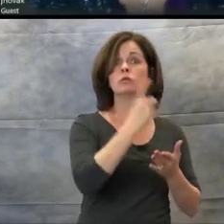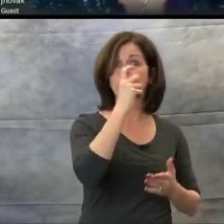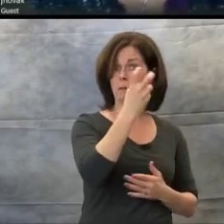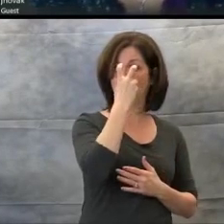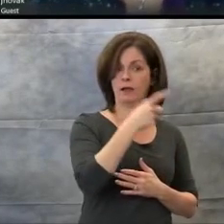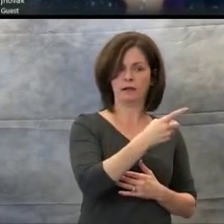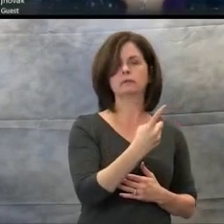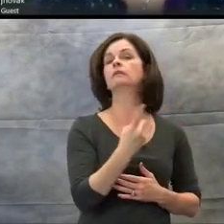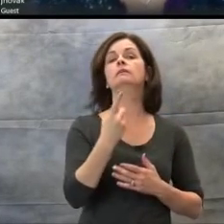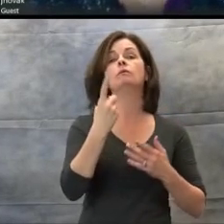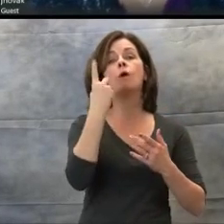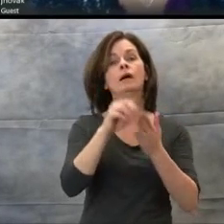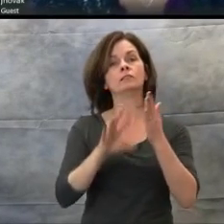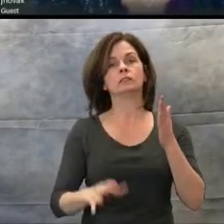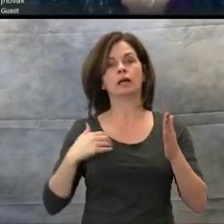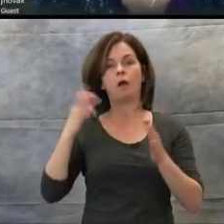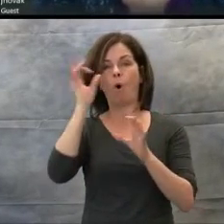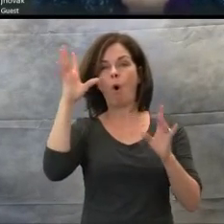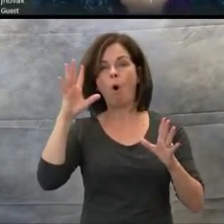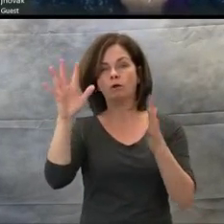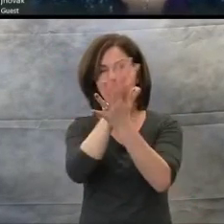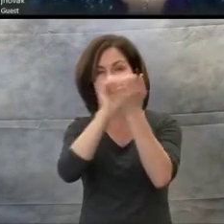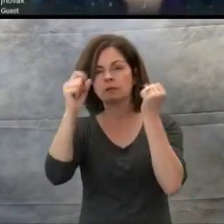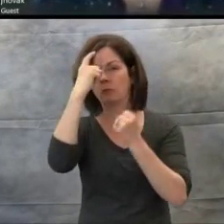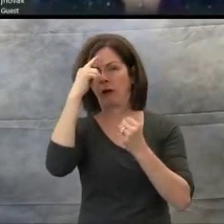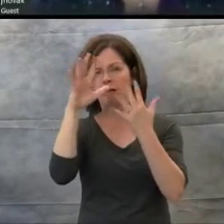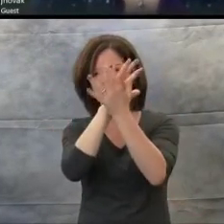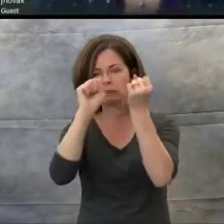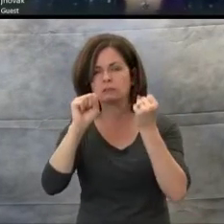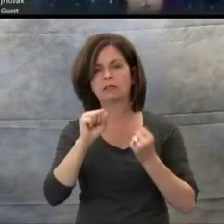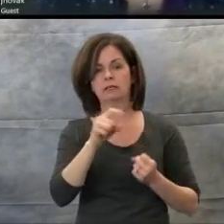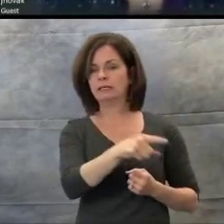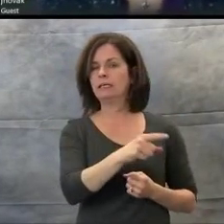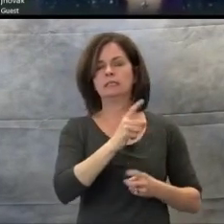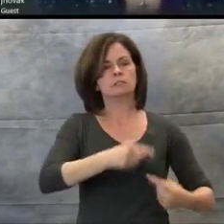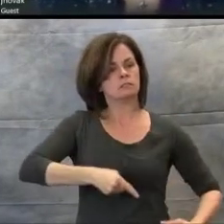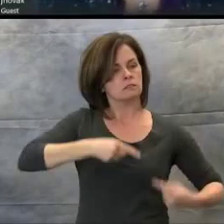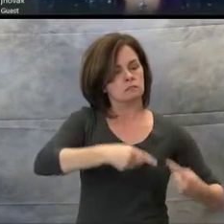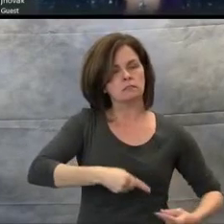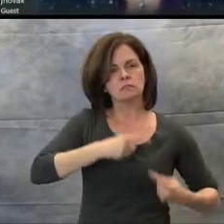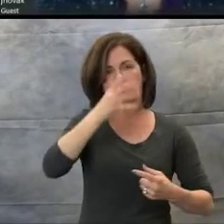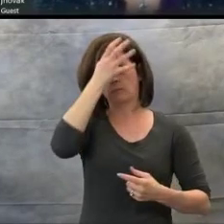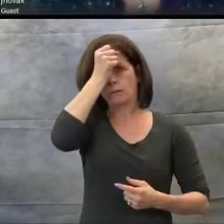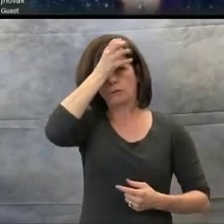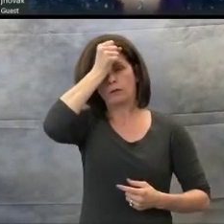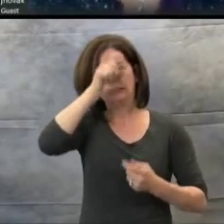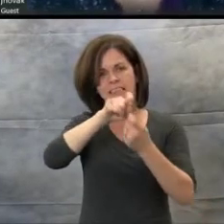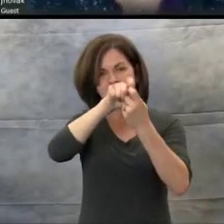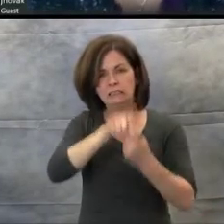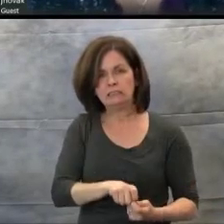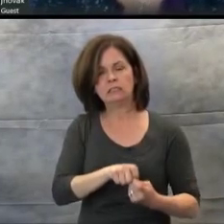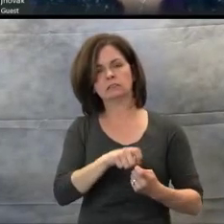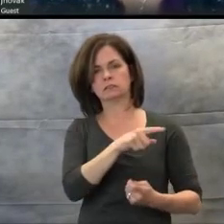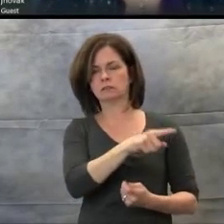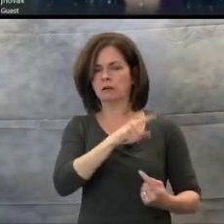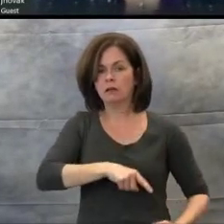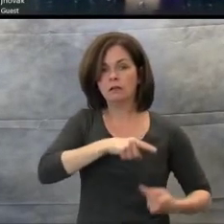He had a difficult time memorizing details. In his orientation and mobility lessons, he had